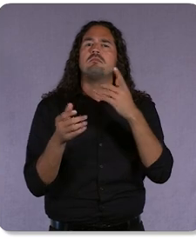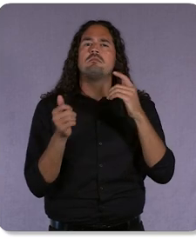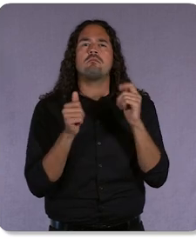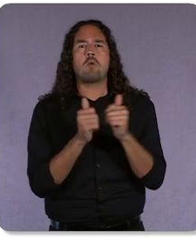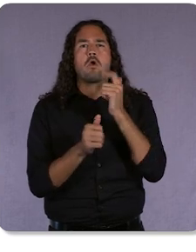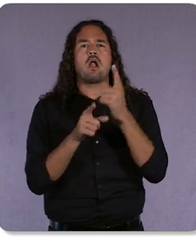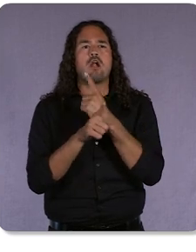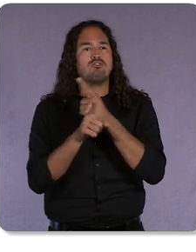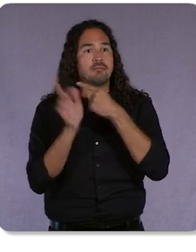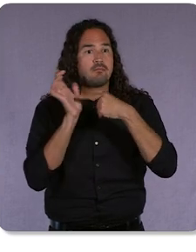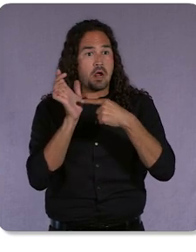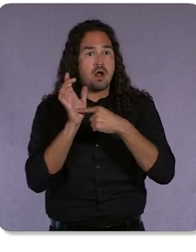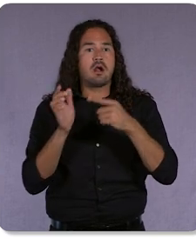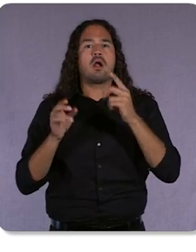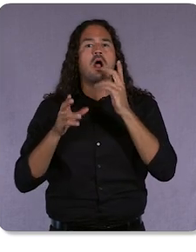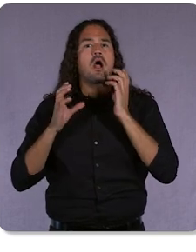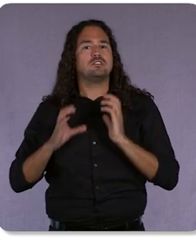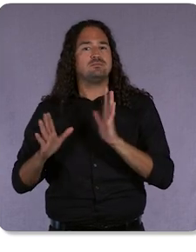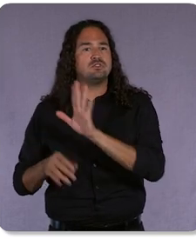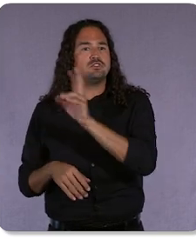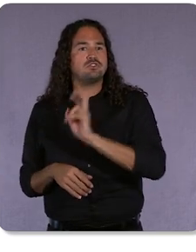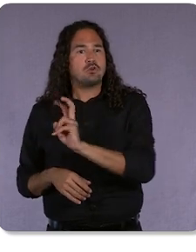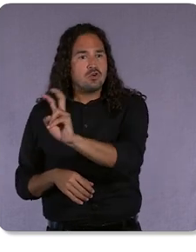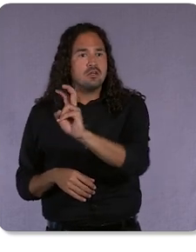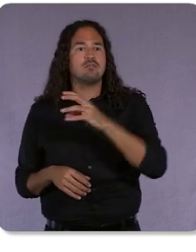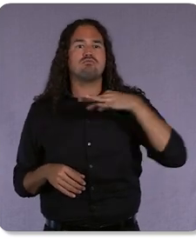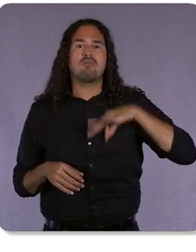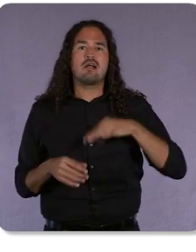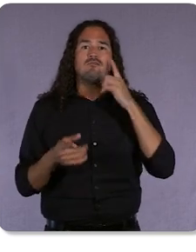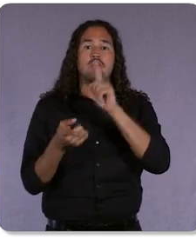conversions based on how people engage with your ads and decide to become your customers.